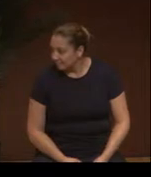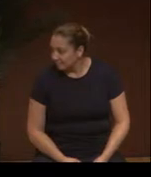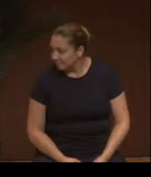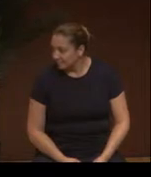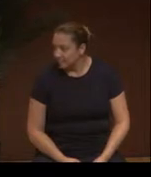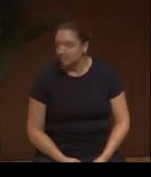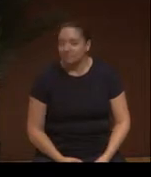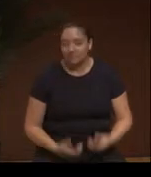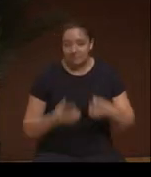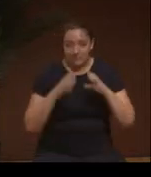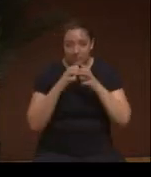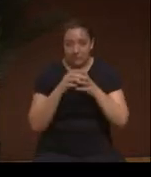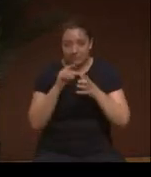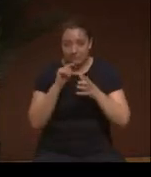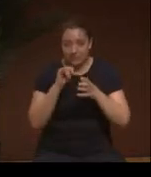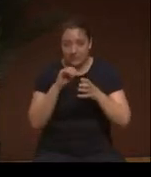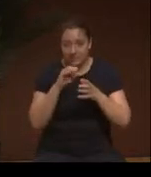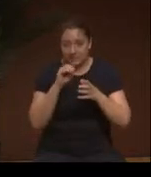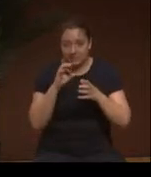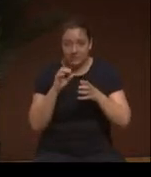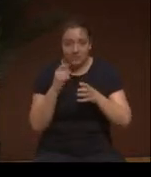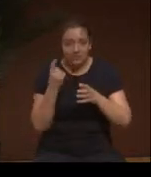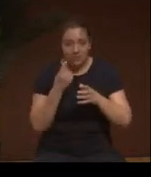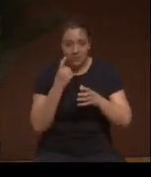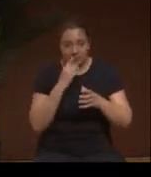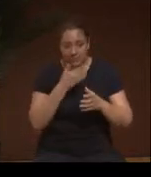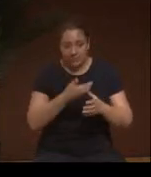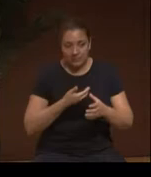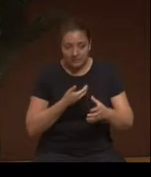I will say as Taíno people… Yes. You have always been welcomed.